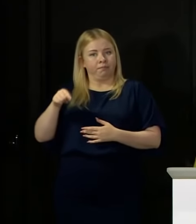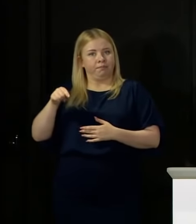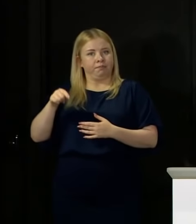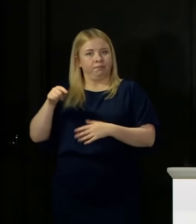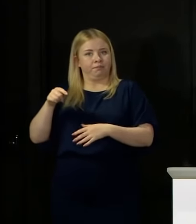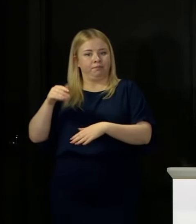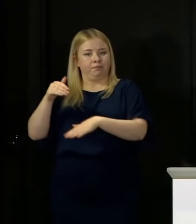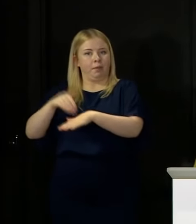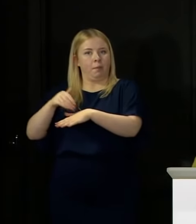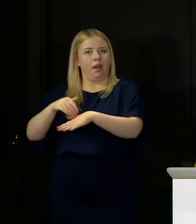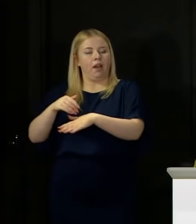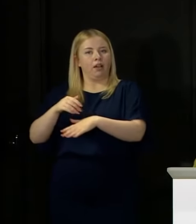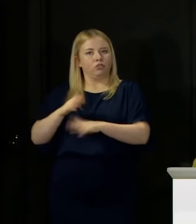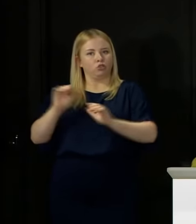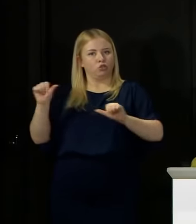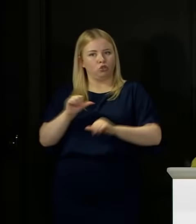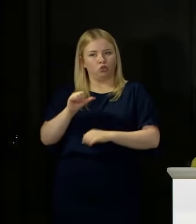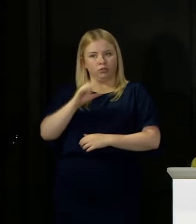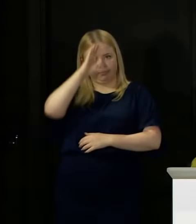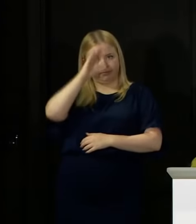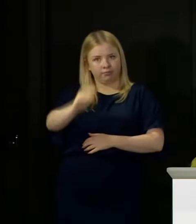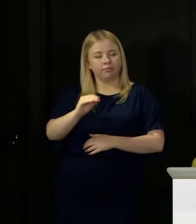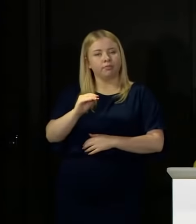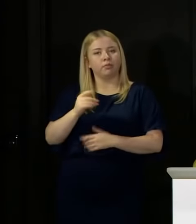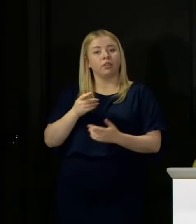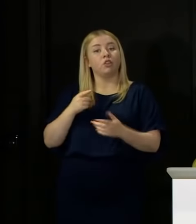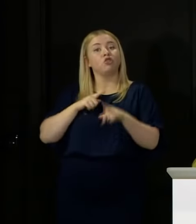to assist with the management of this outbreak, that will happen.